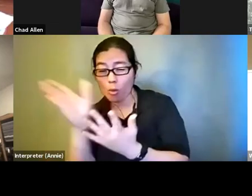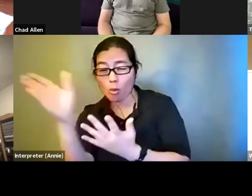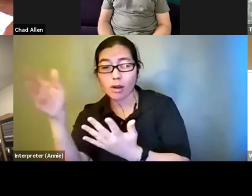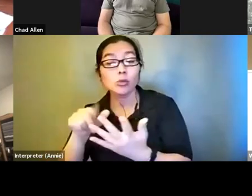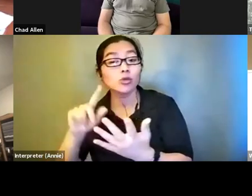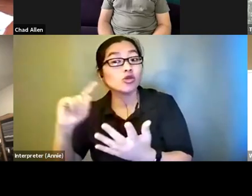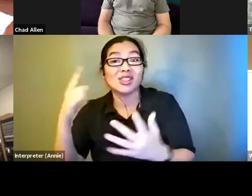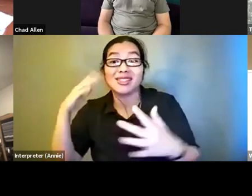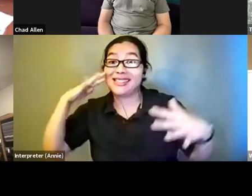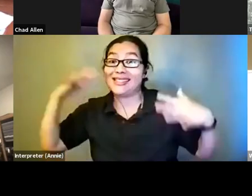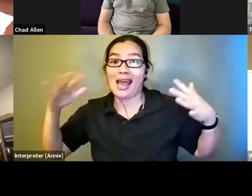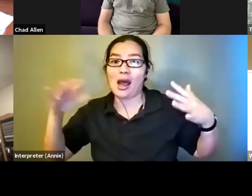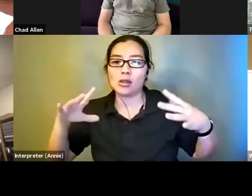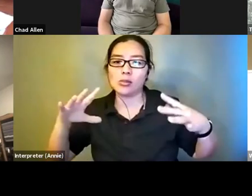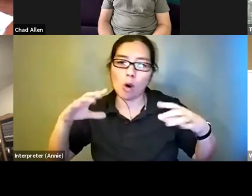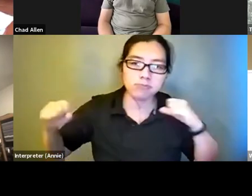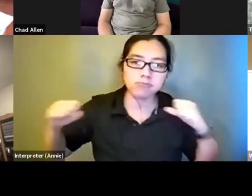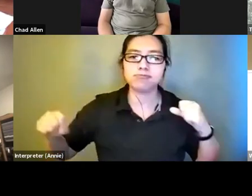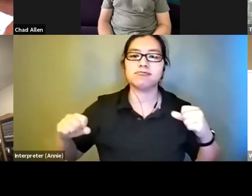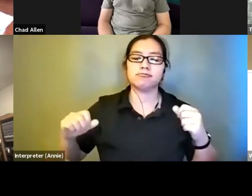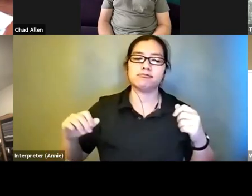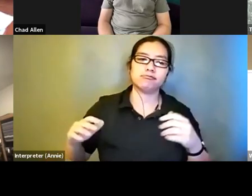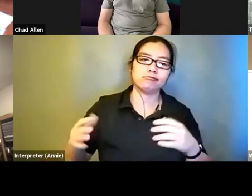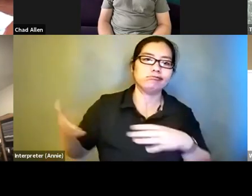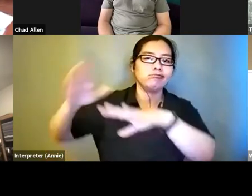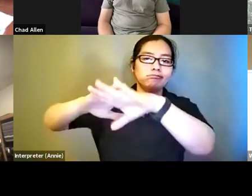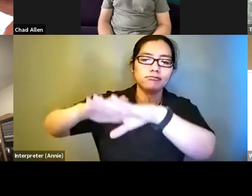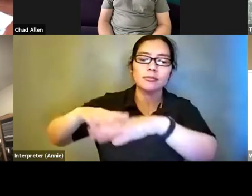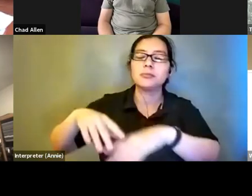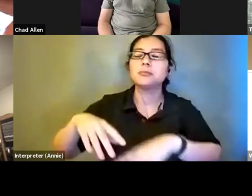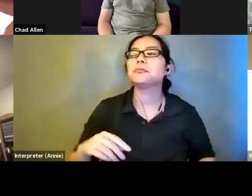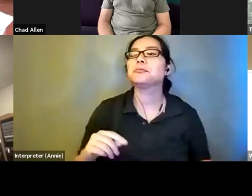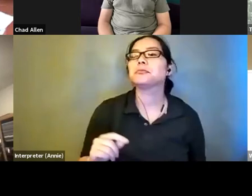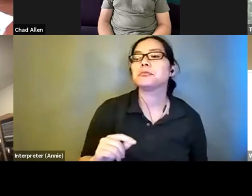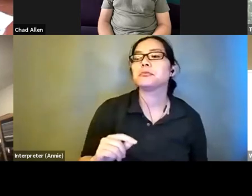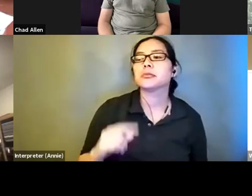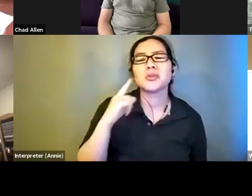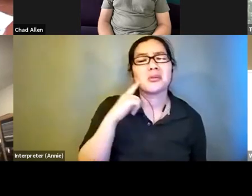So there's maybe a way to, you know, maybe make multiple audio description